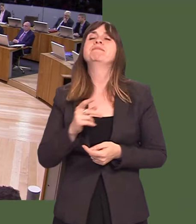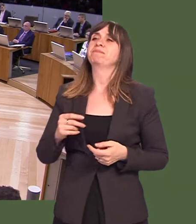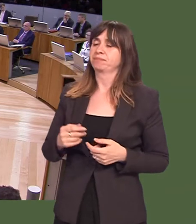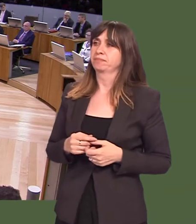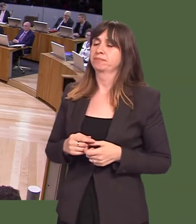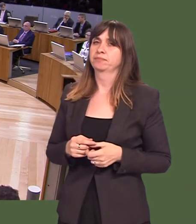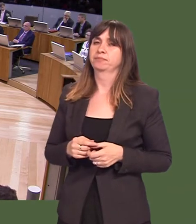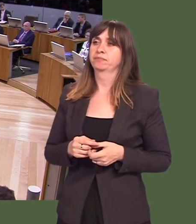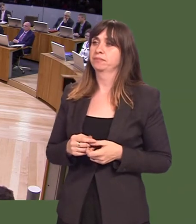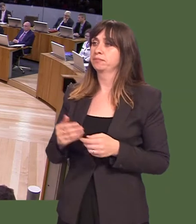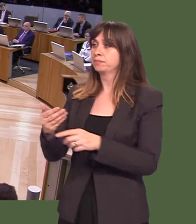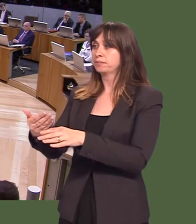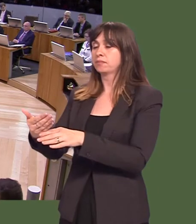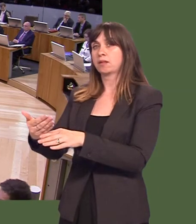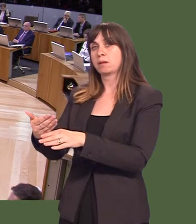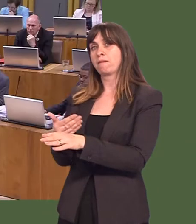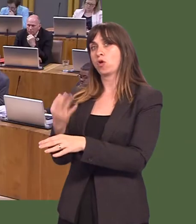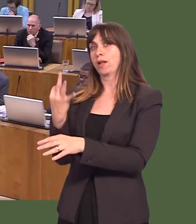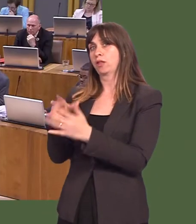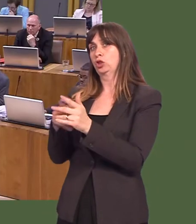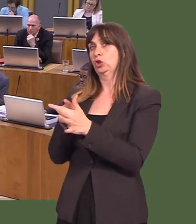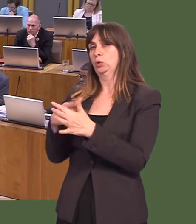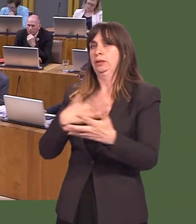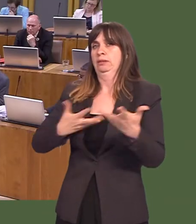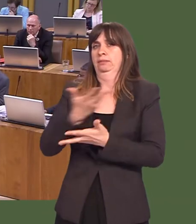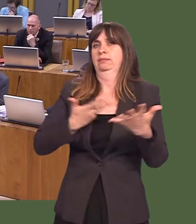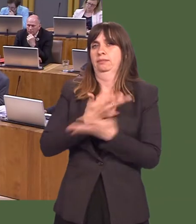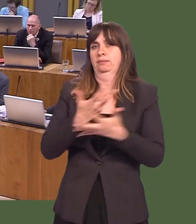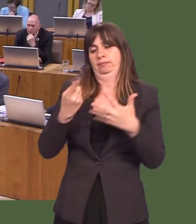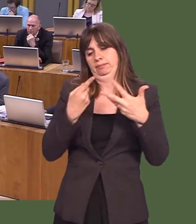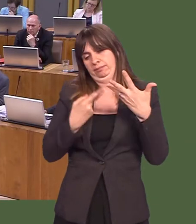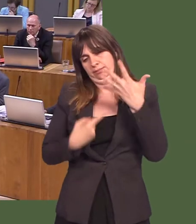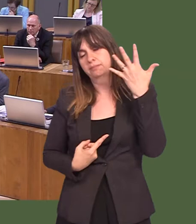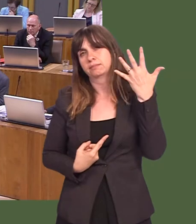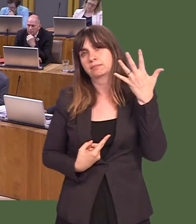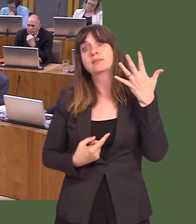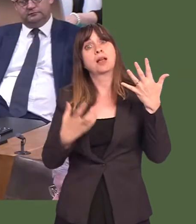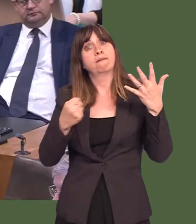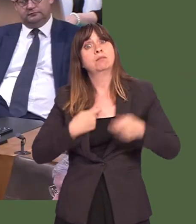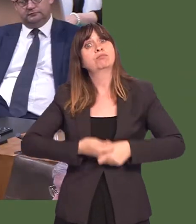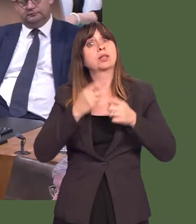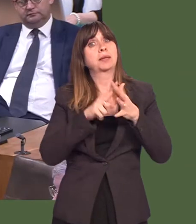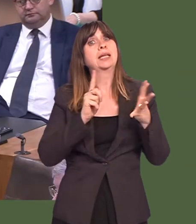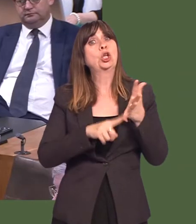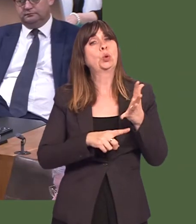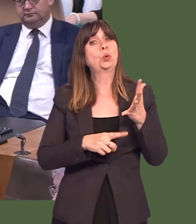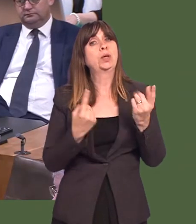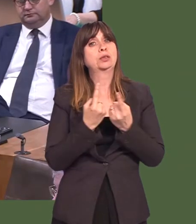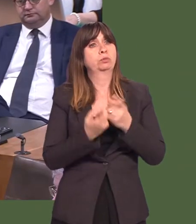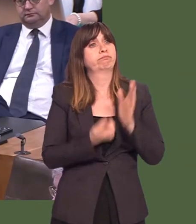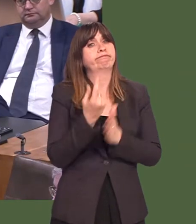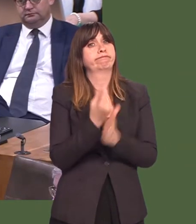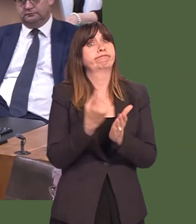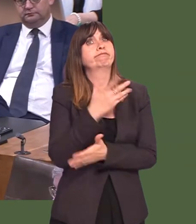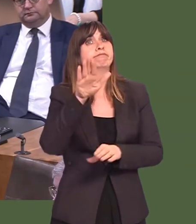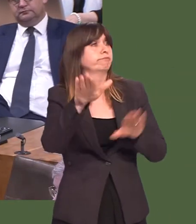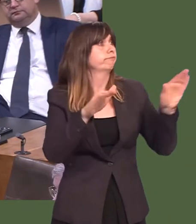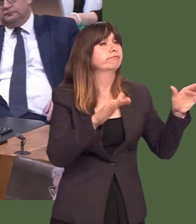to be discussed before 8 June, which has interfered at the moment, but I do discuss EU issues